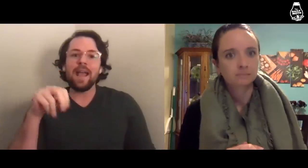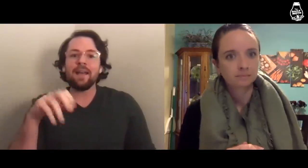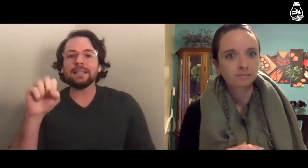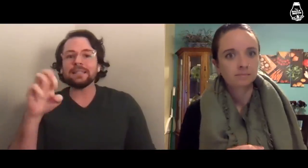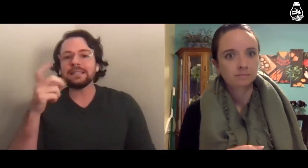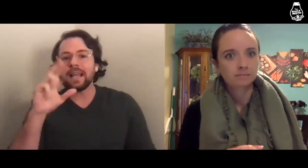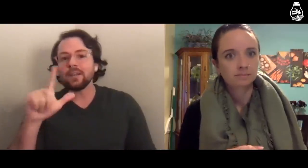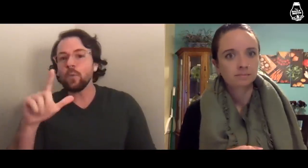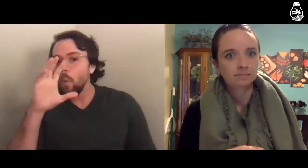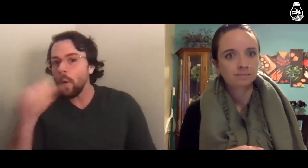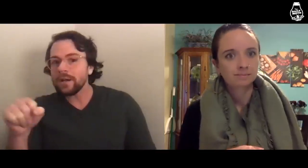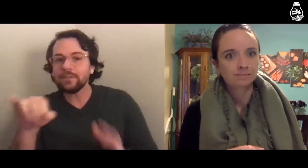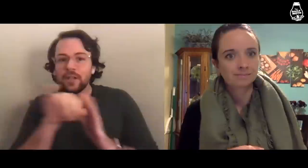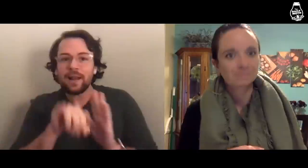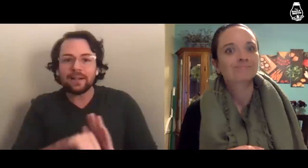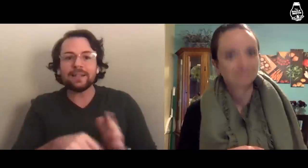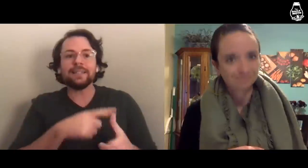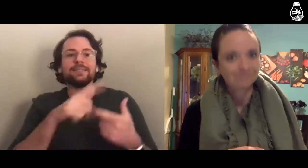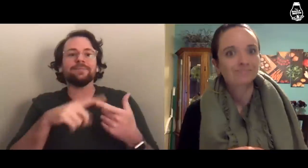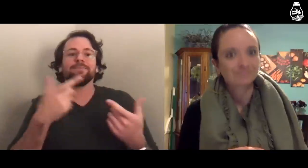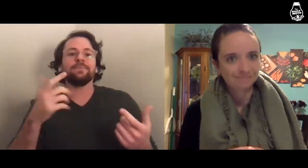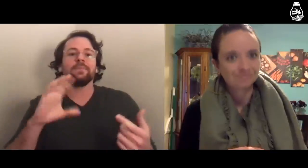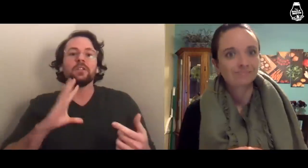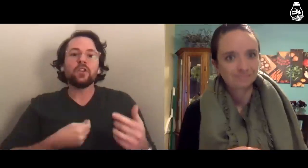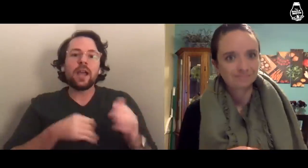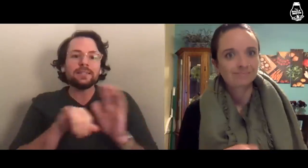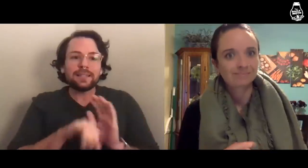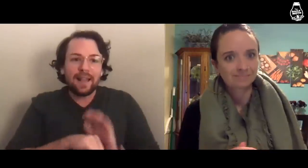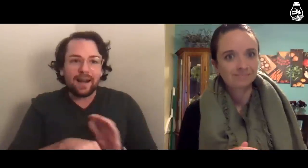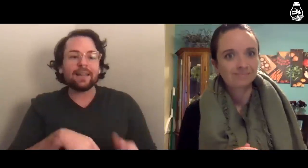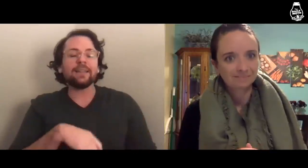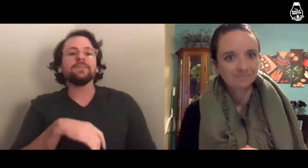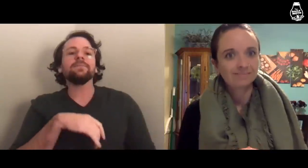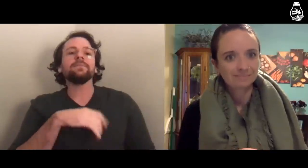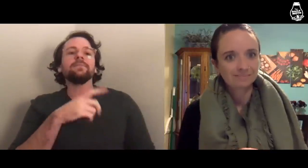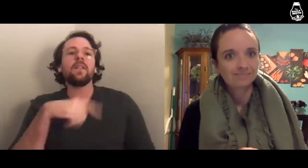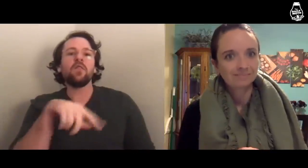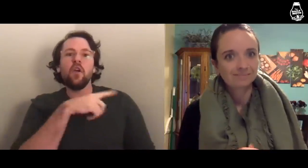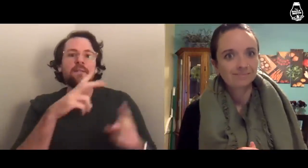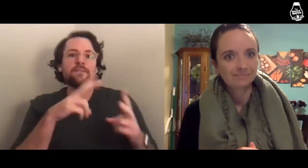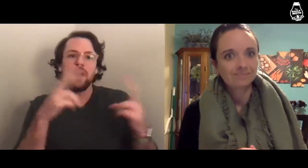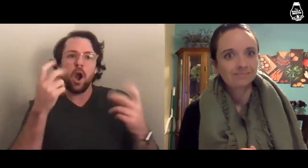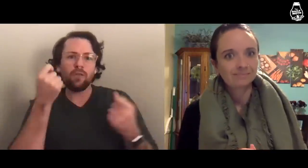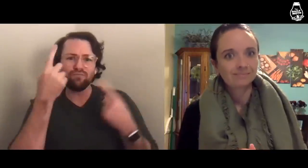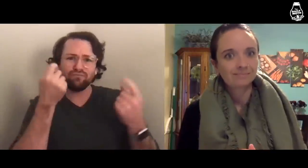sexual orientation identities, and they’re very understanding